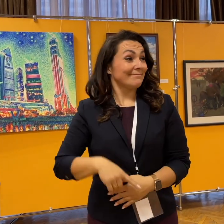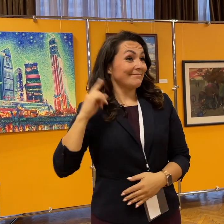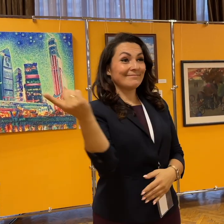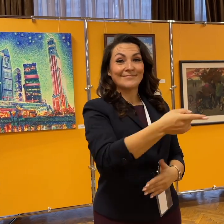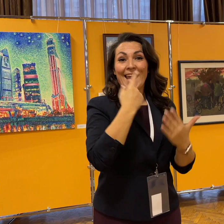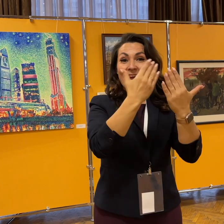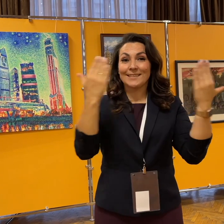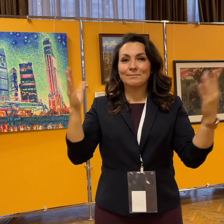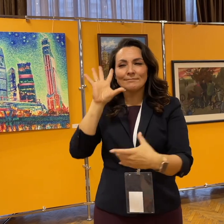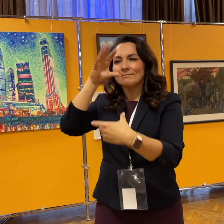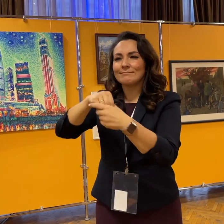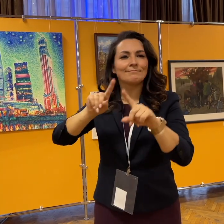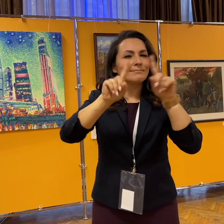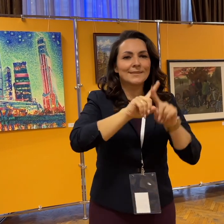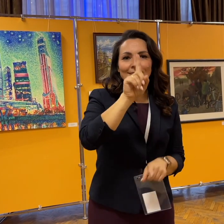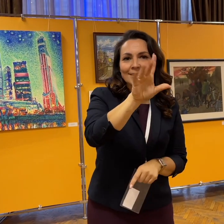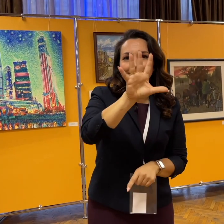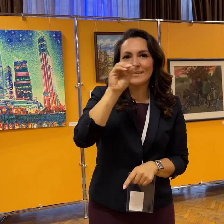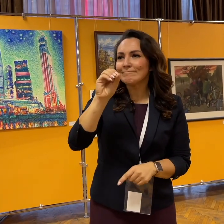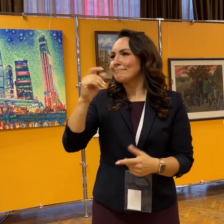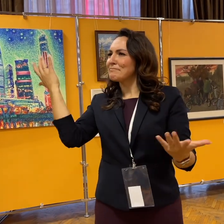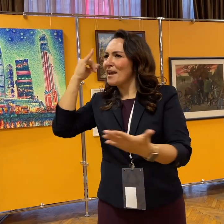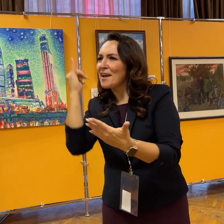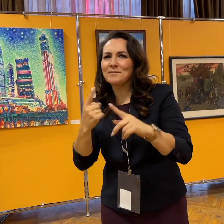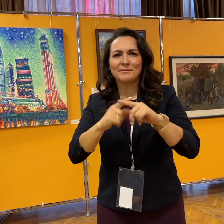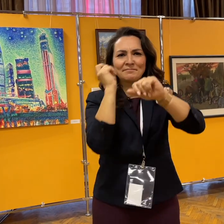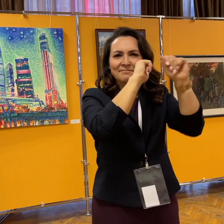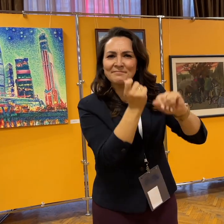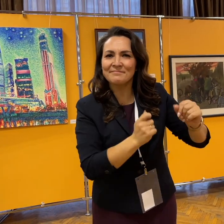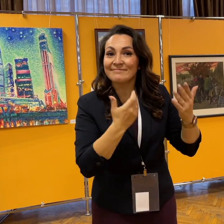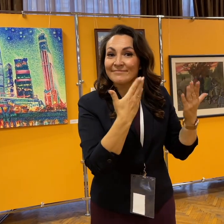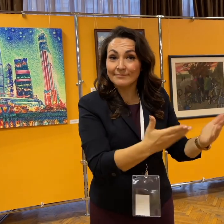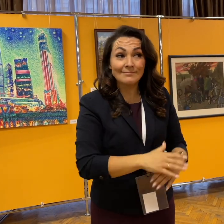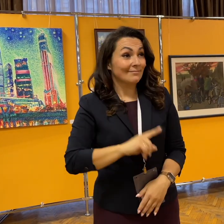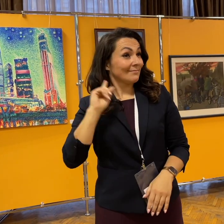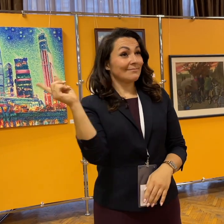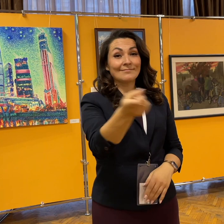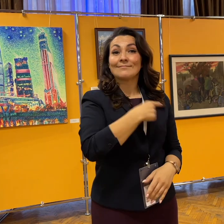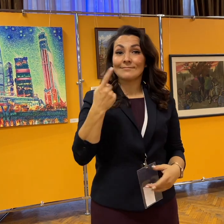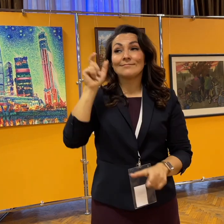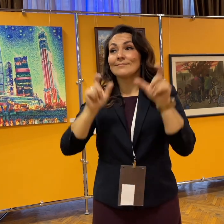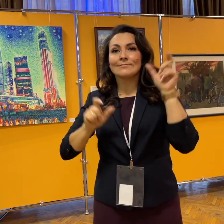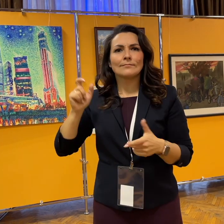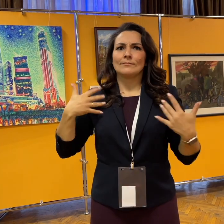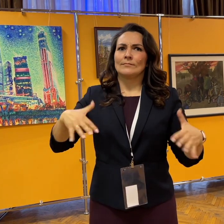About 150 works by 66 artists and sculptors have been selected for the exhibition.